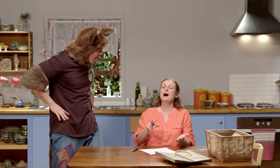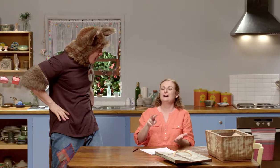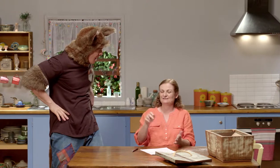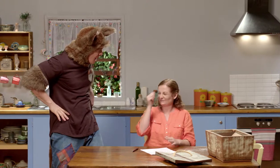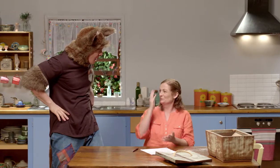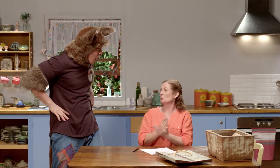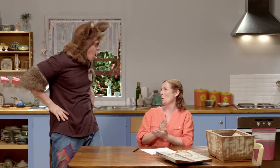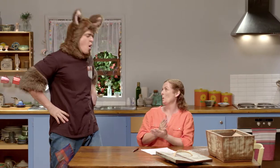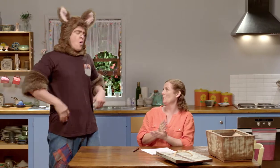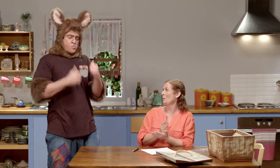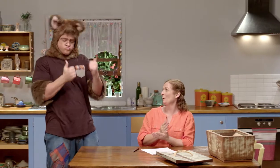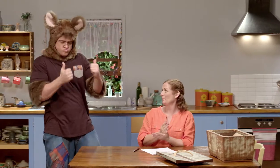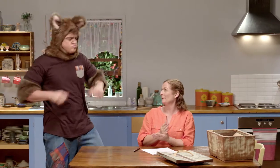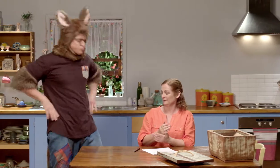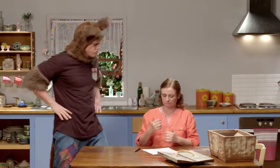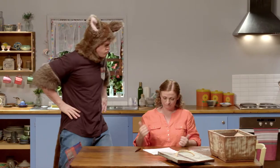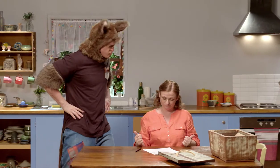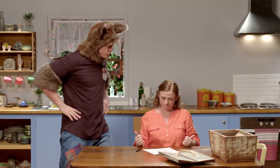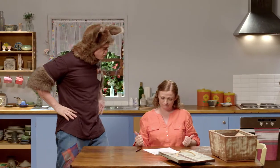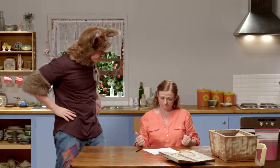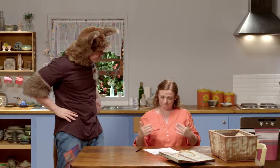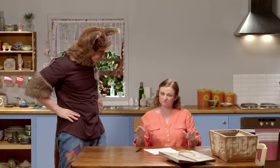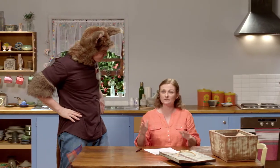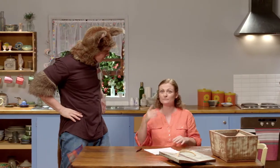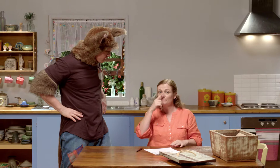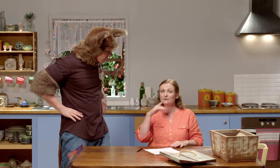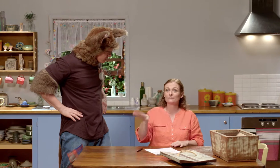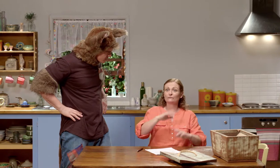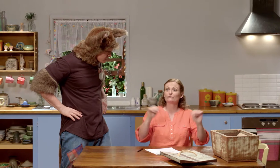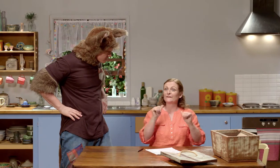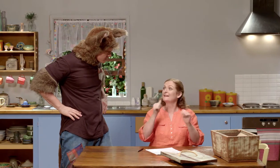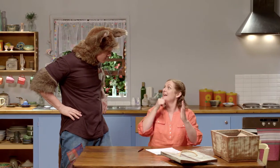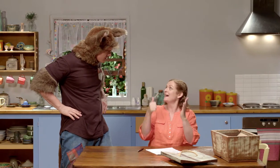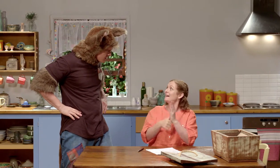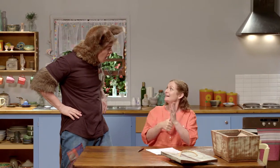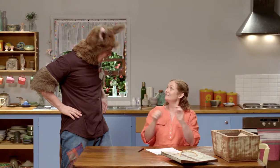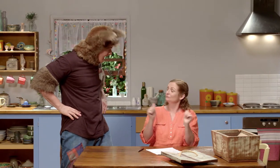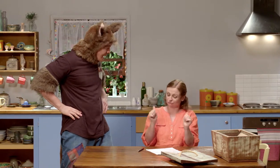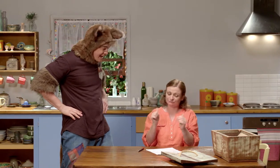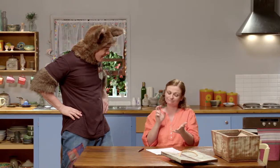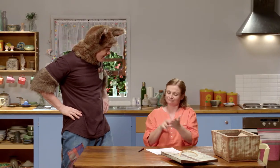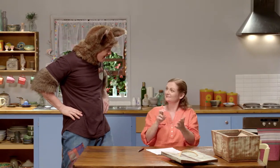Yes, she will know. She will know. When people finish their letters,